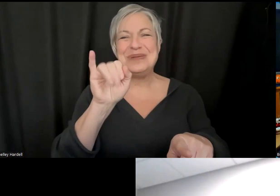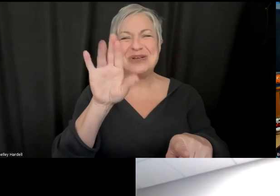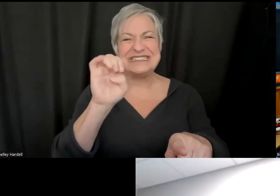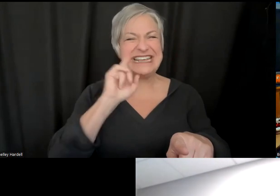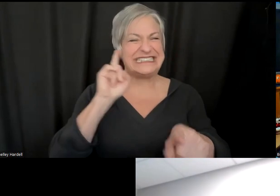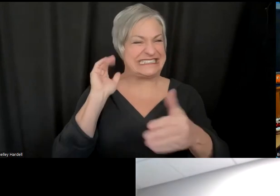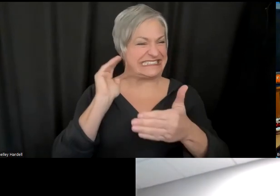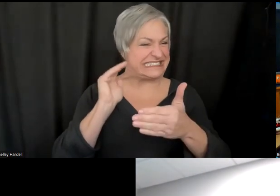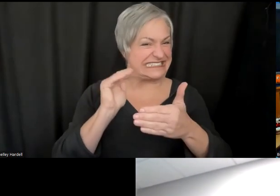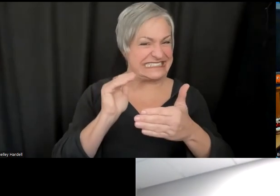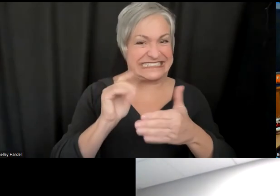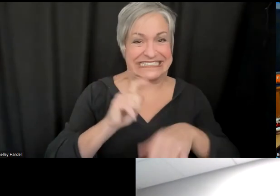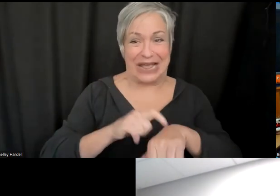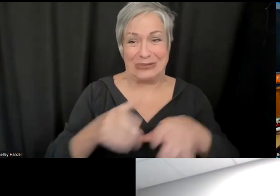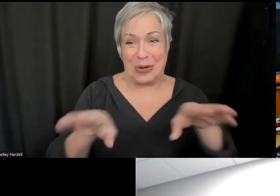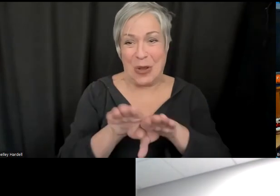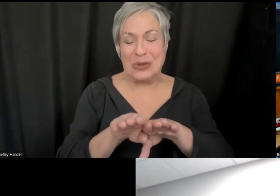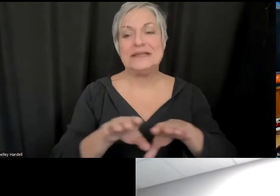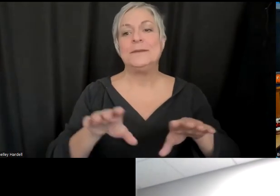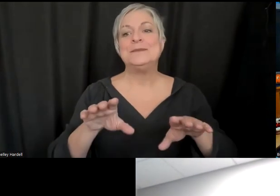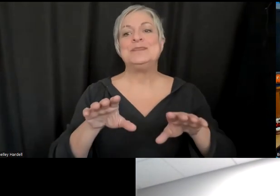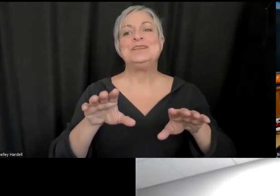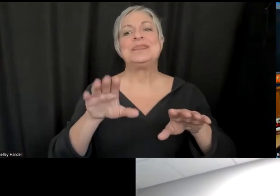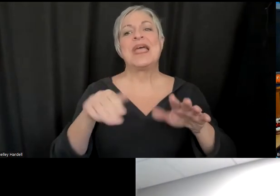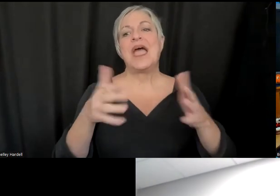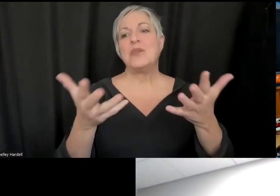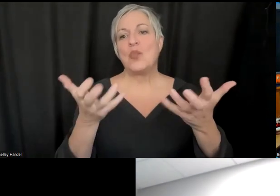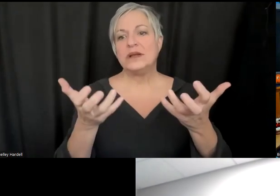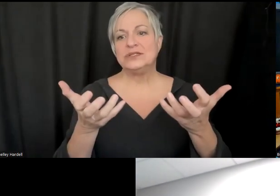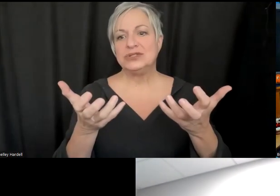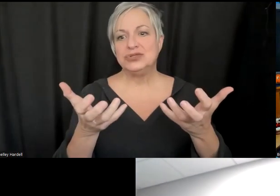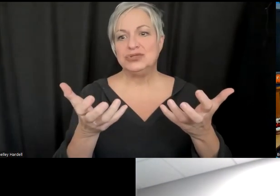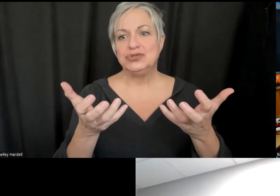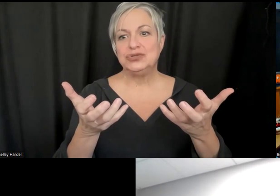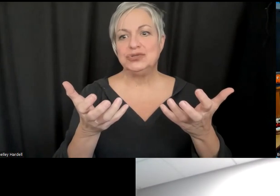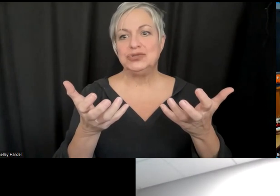half hour. So I would like to pitch it back over to our